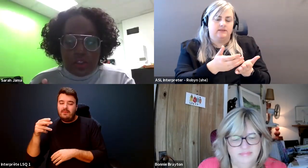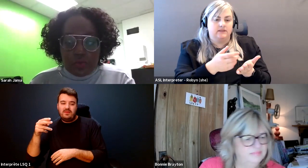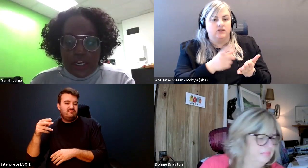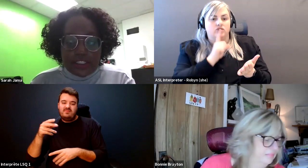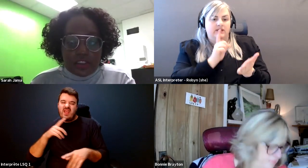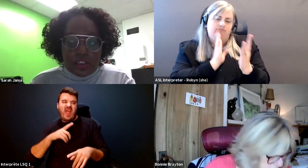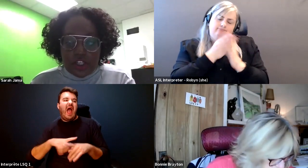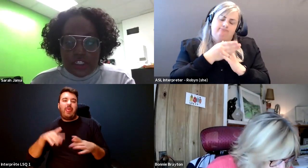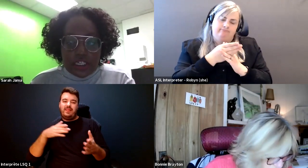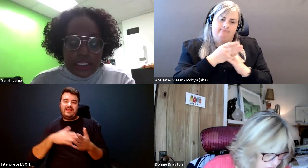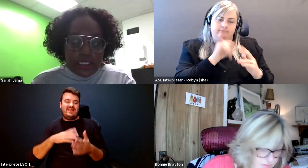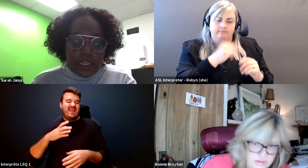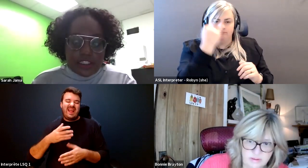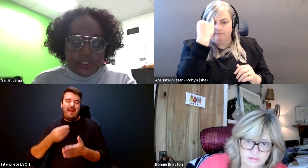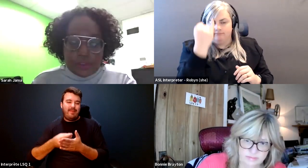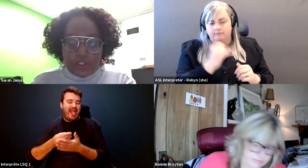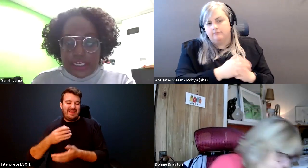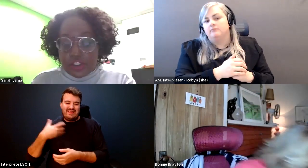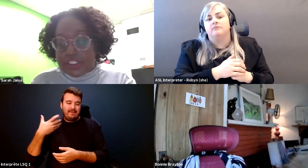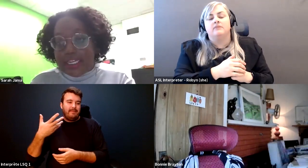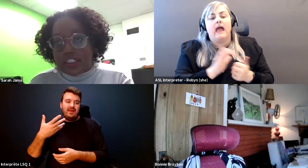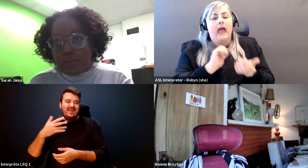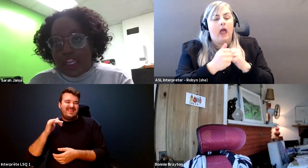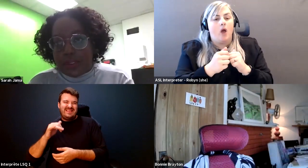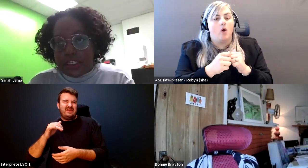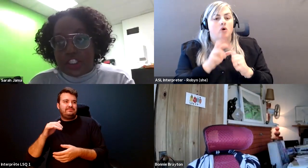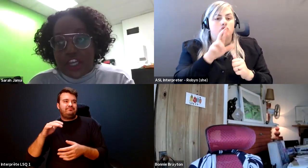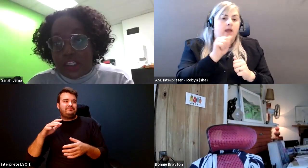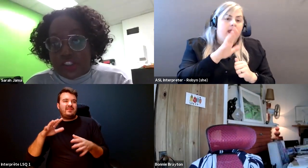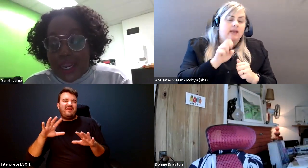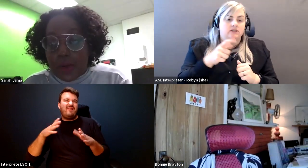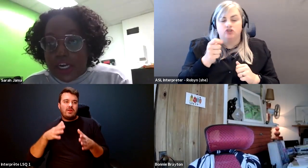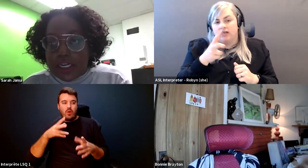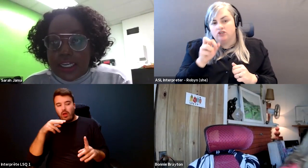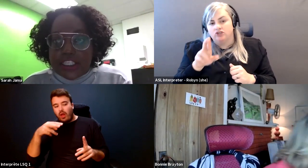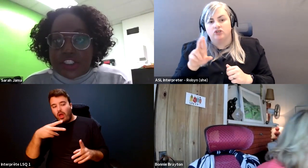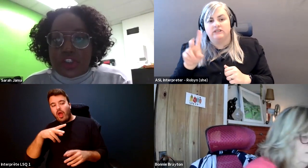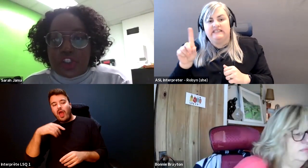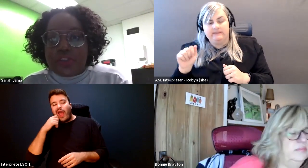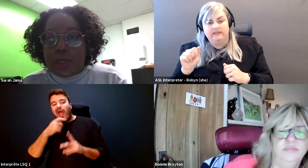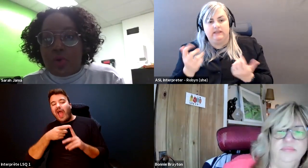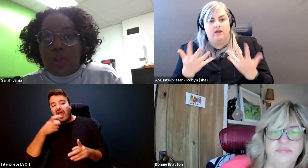Sarah Jama: You know, race, gender and disability intersect, in my opinion, to challenge power it's not just about.